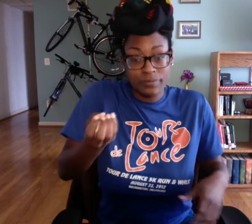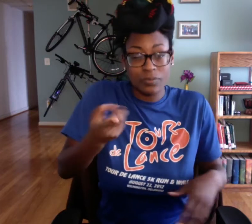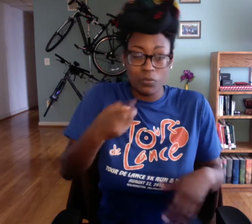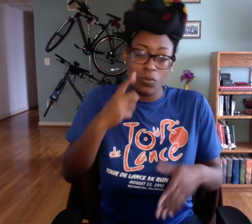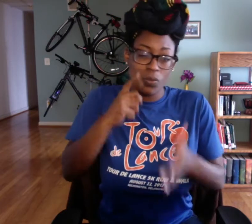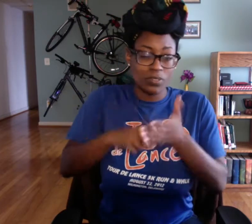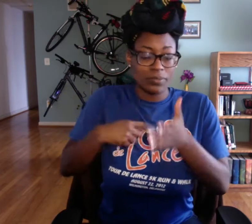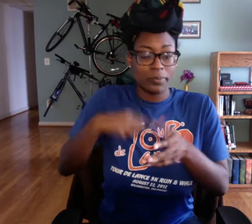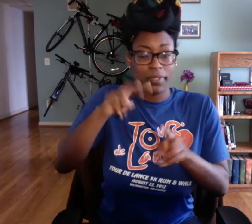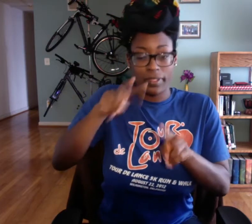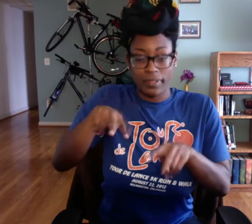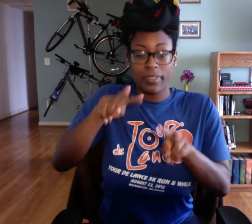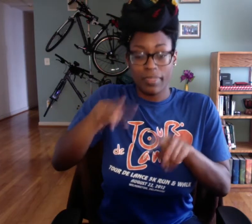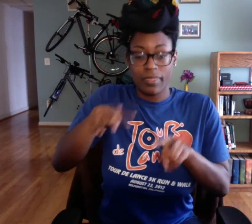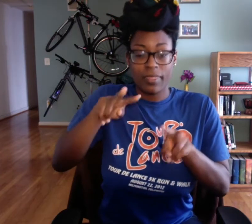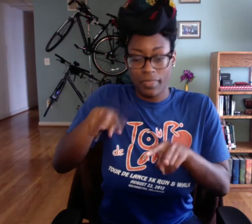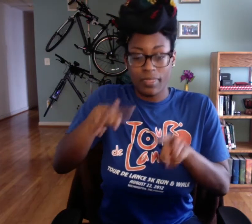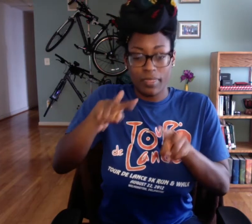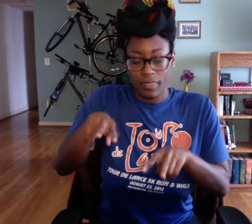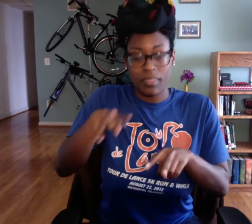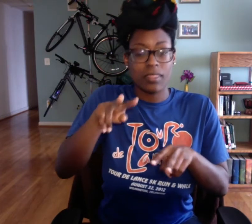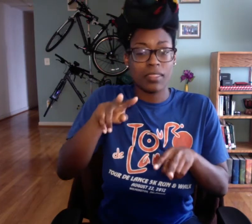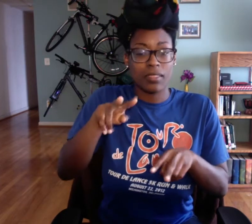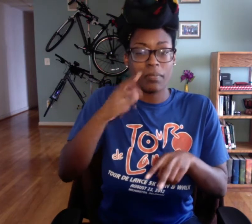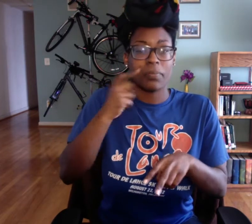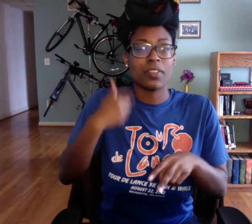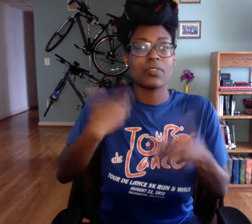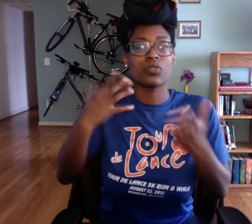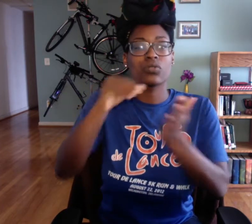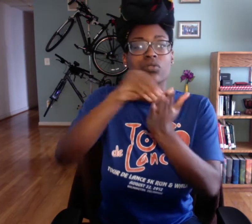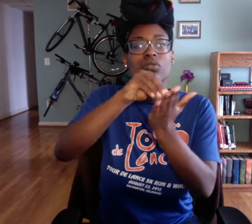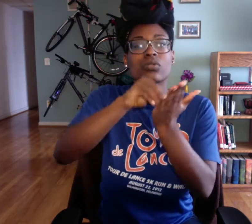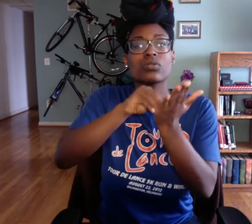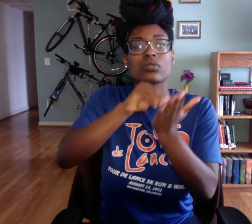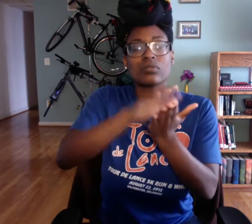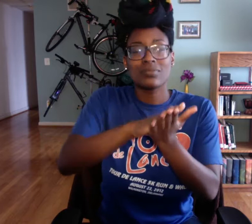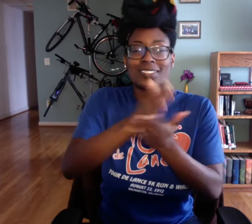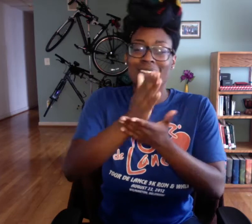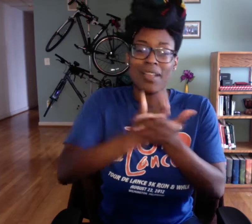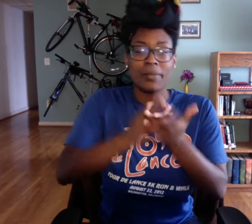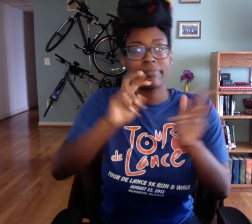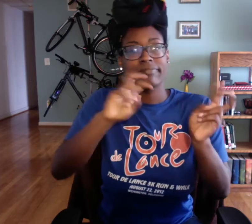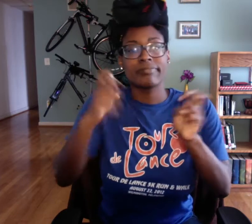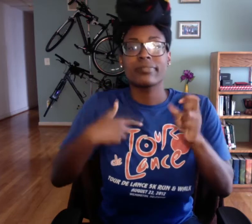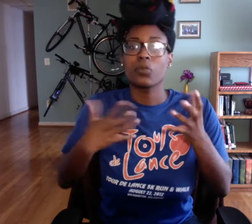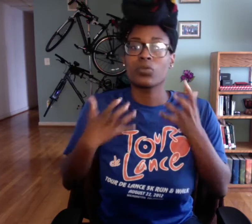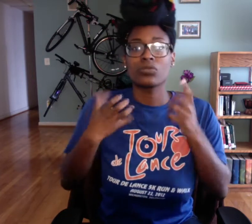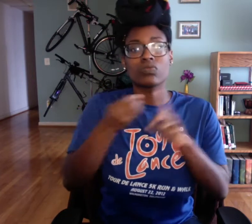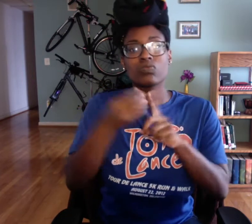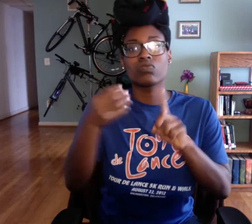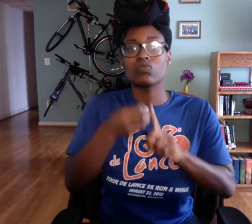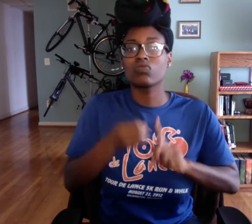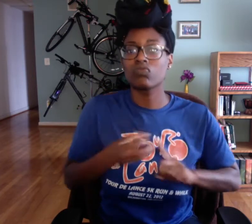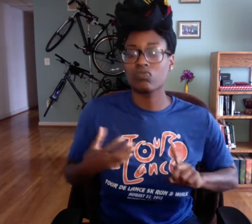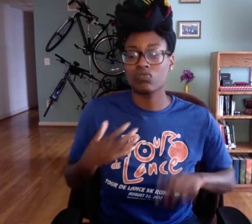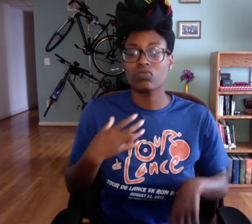Sooo, you may notice me looking down a lot back and forth between the camera and my desk.